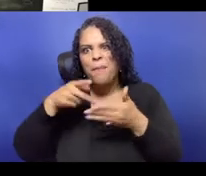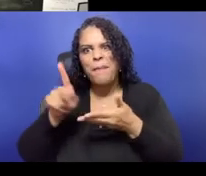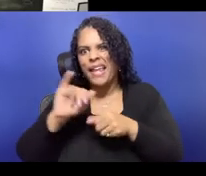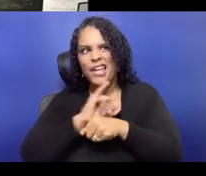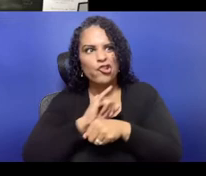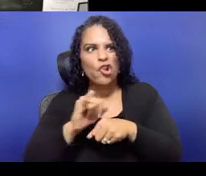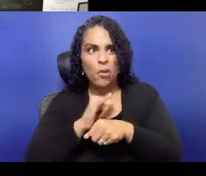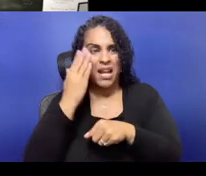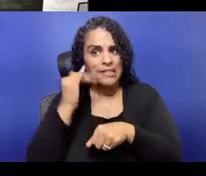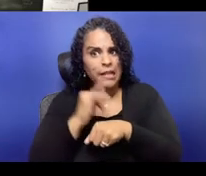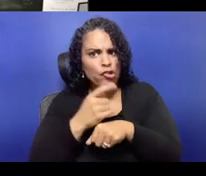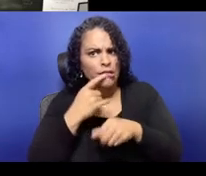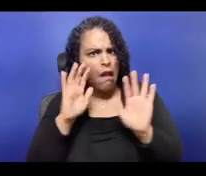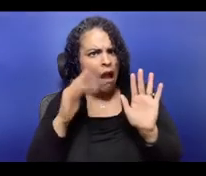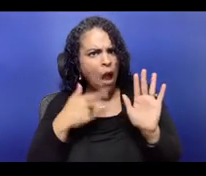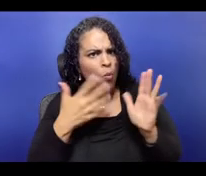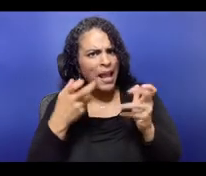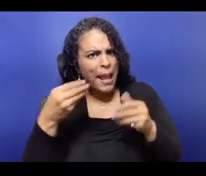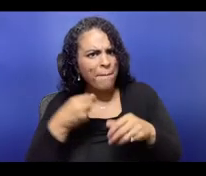and in terms of benefits and support.